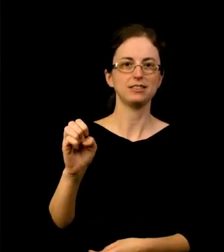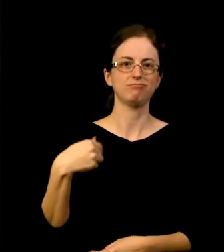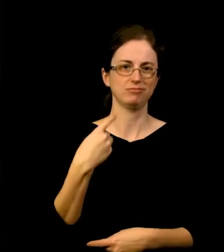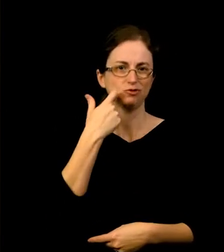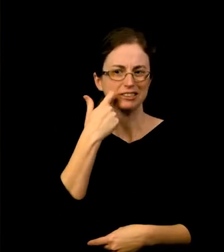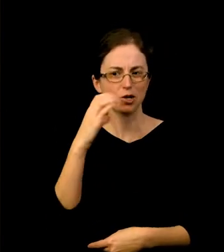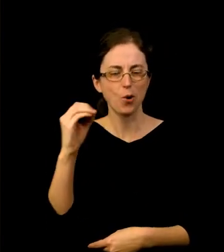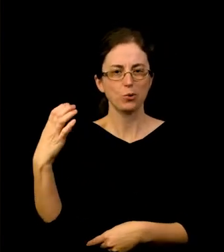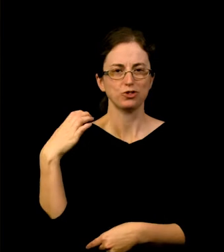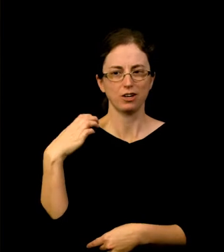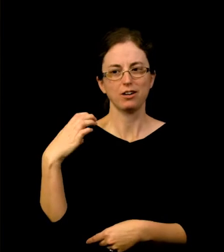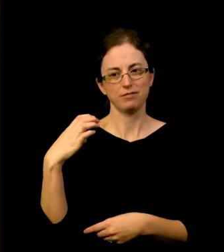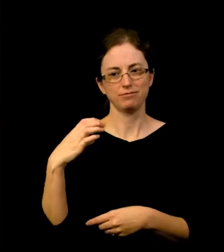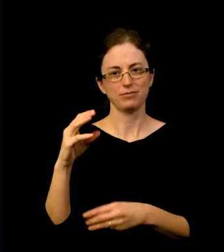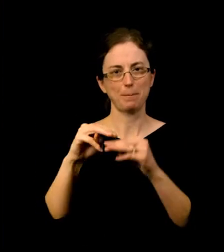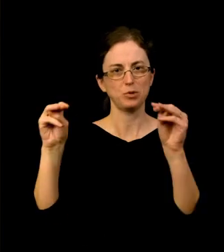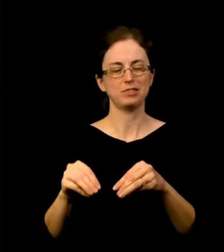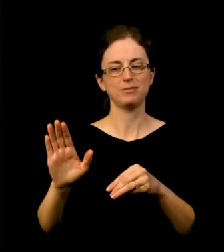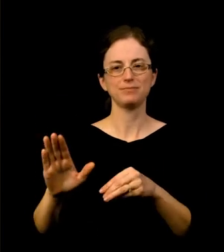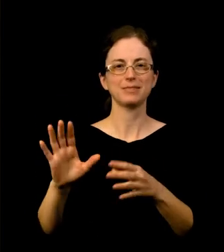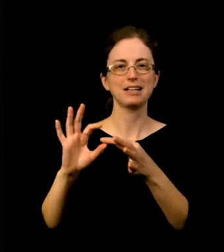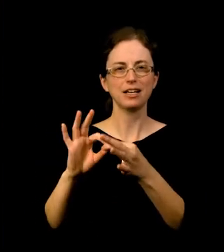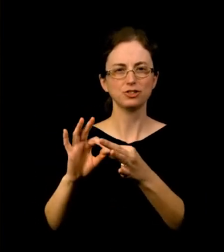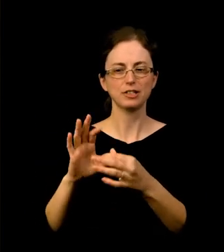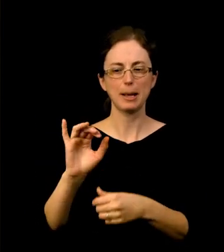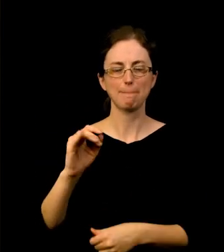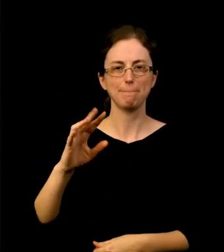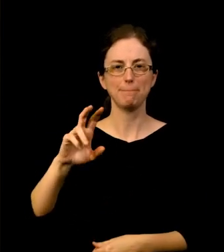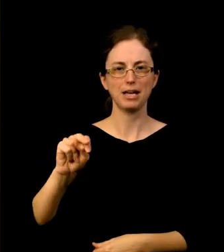Campaign, gives me great confidence that she is more than up to the task.